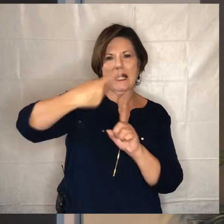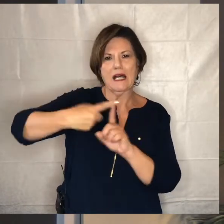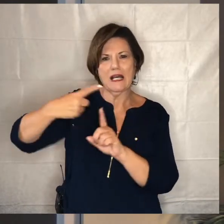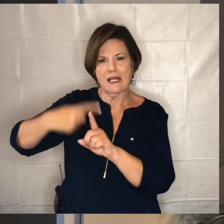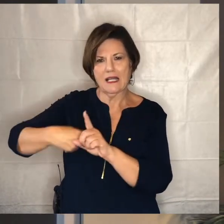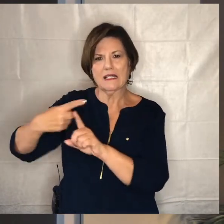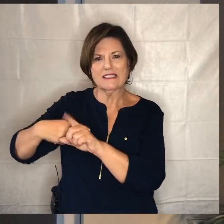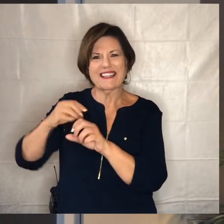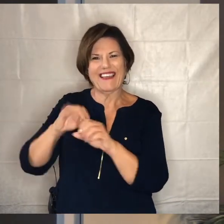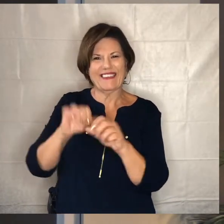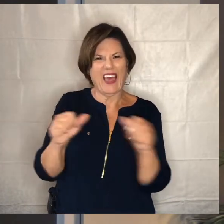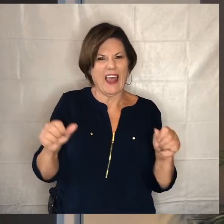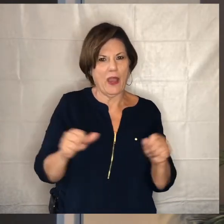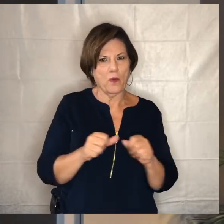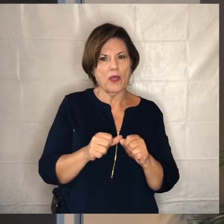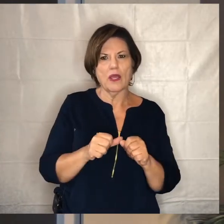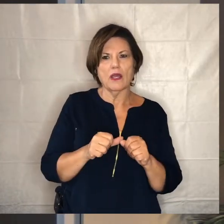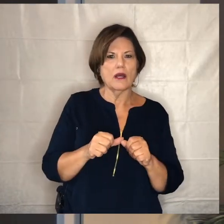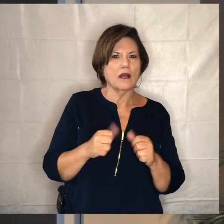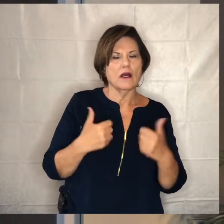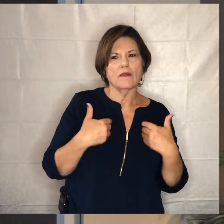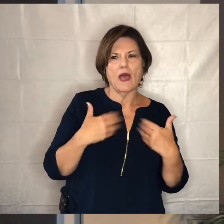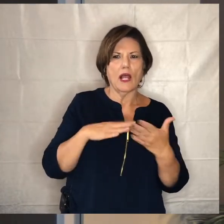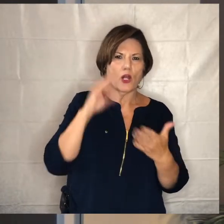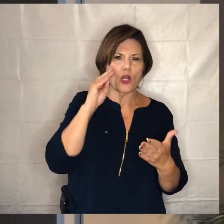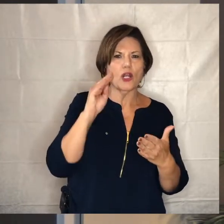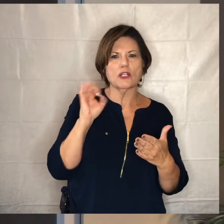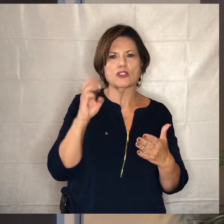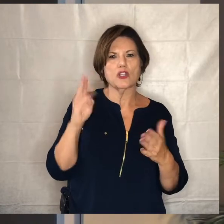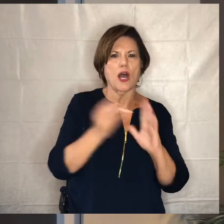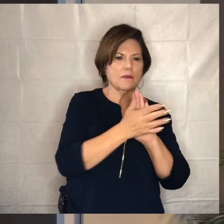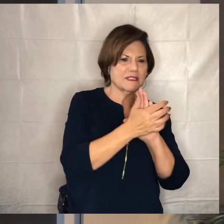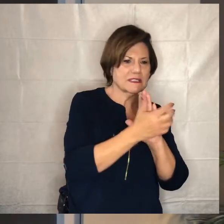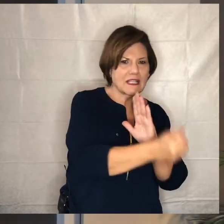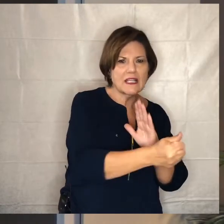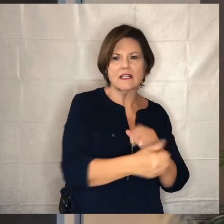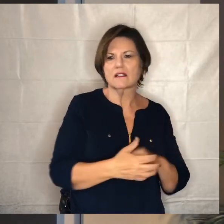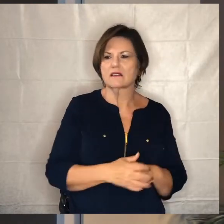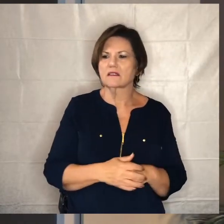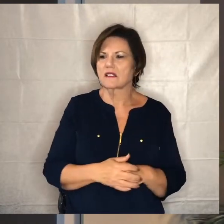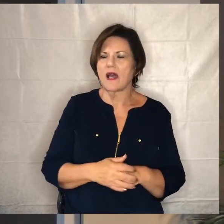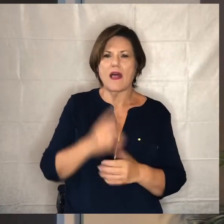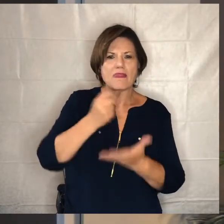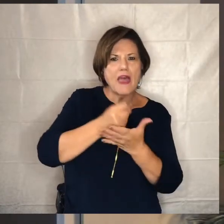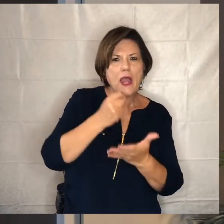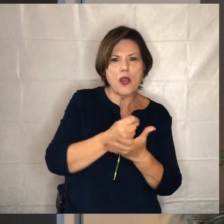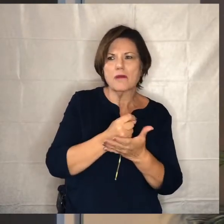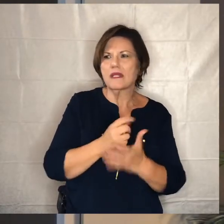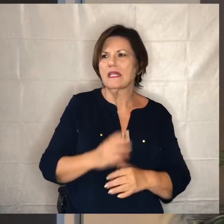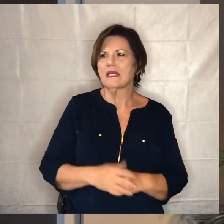in this location they're getting job skills they're getting therapy they're getting hooked up with